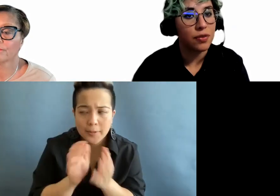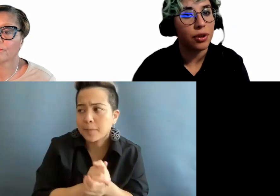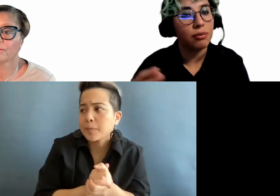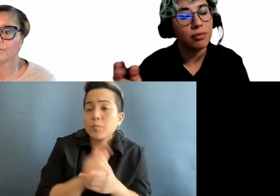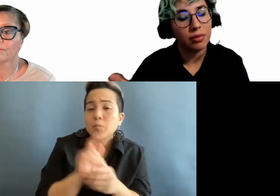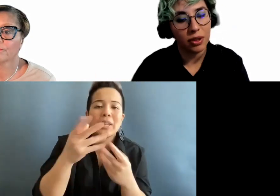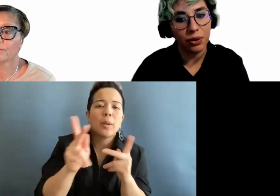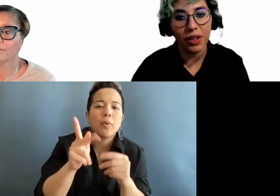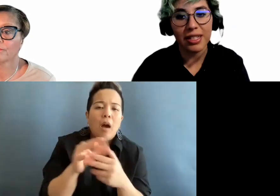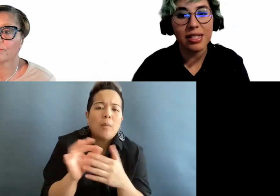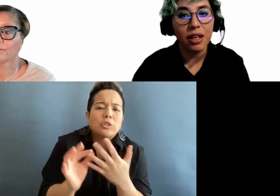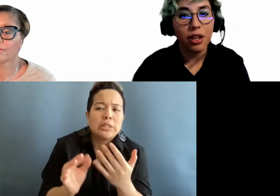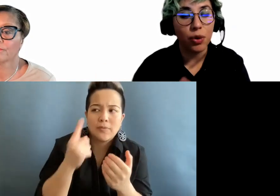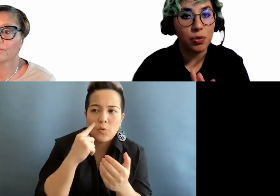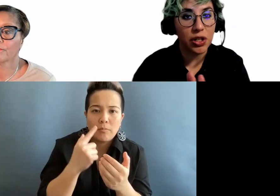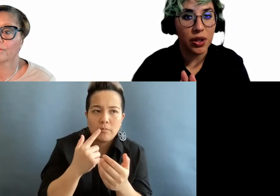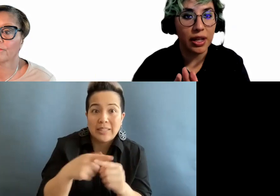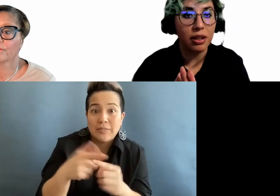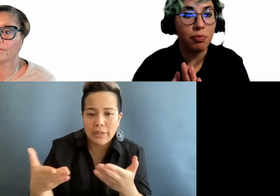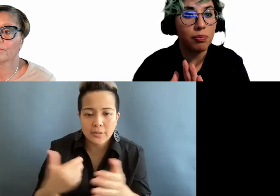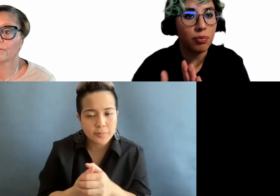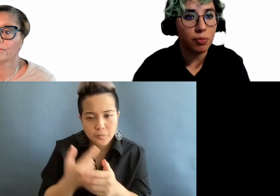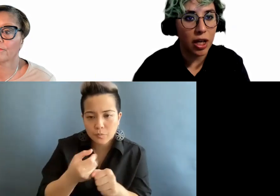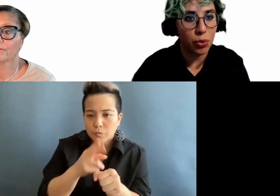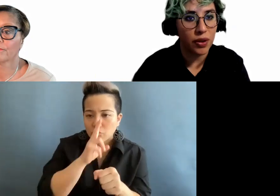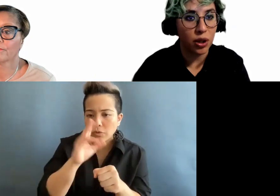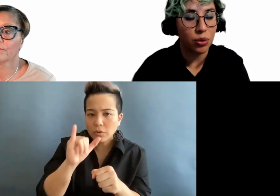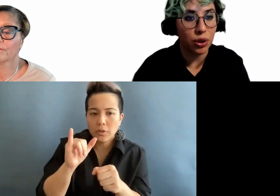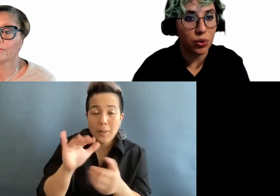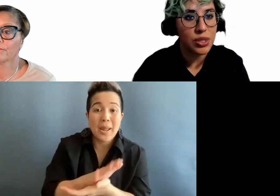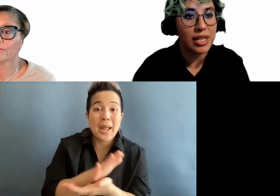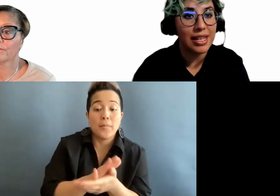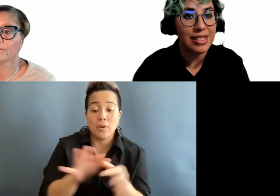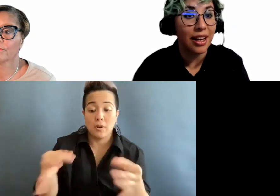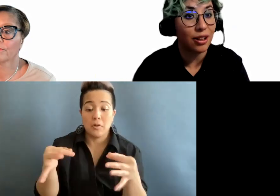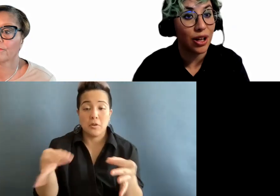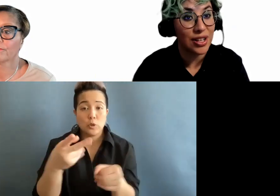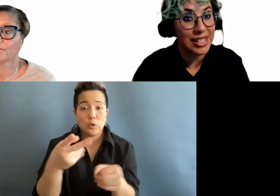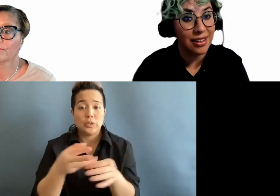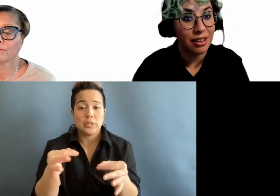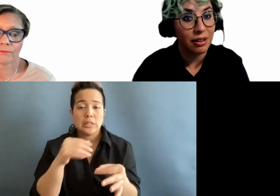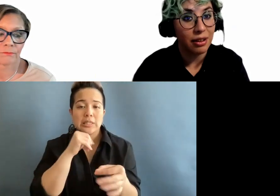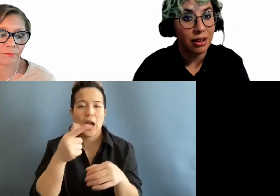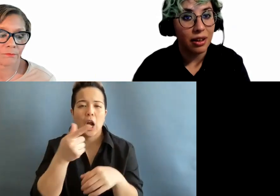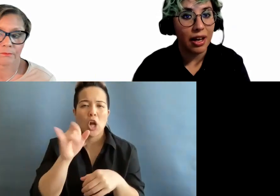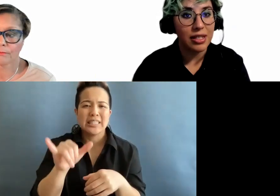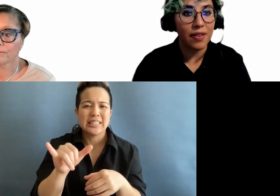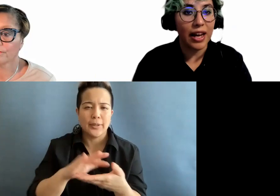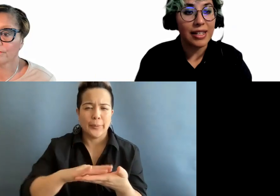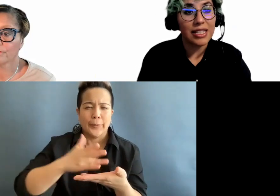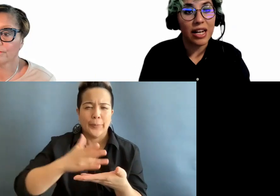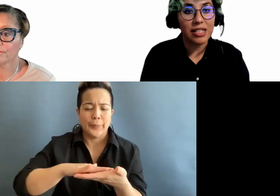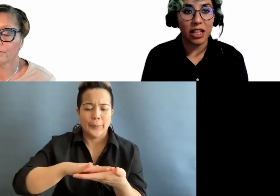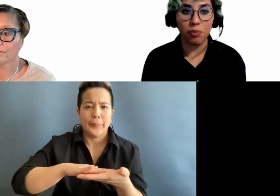for things. You want to make sure that the paper that you use is not glossy and that it does keep